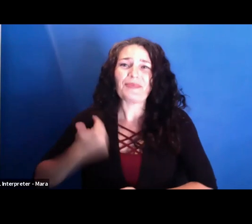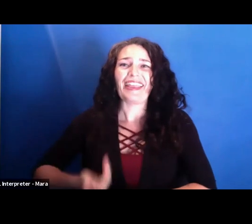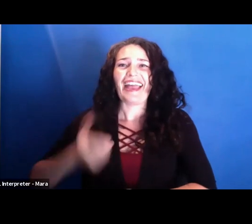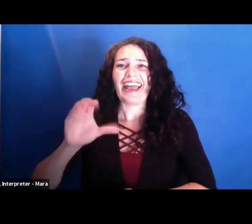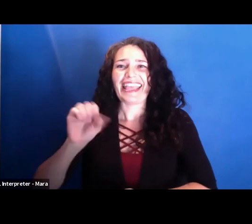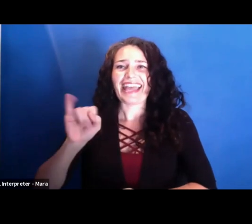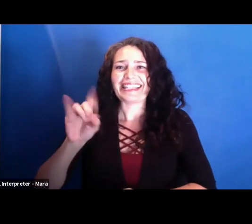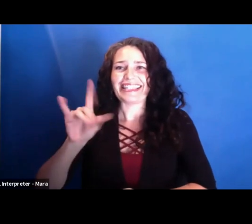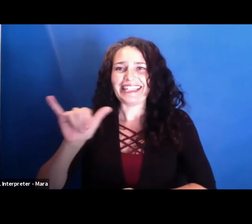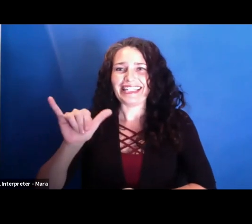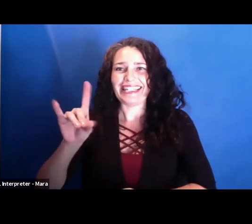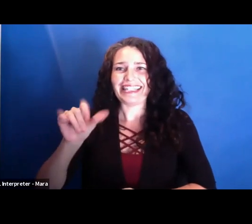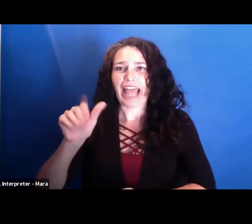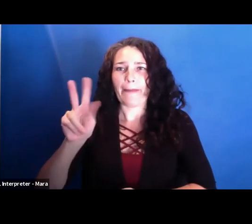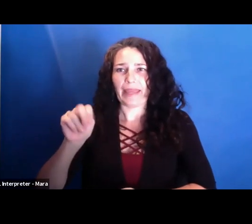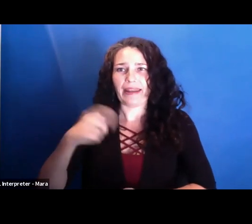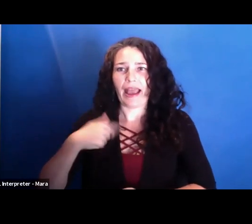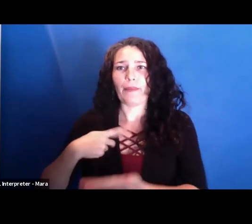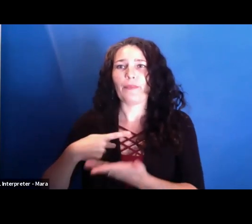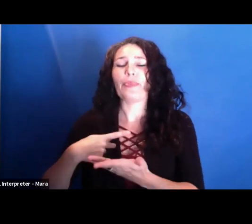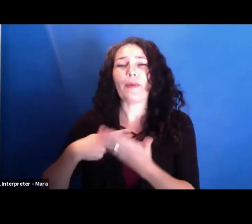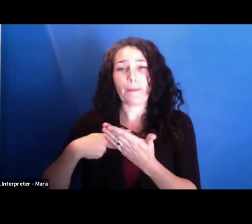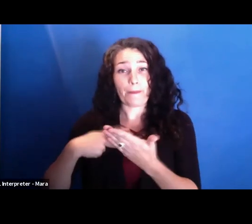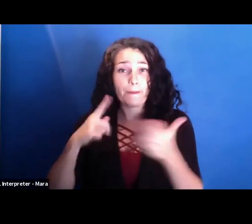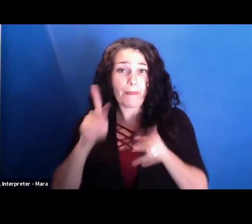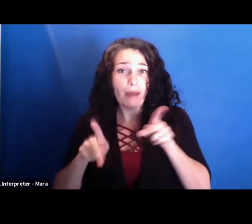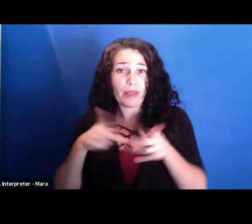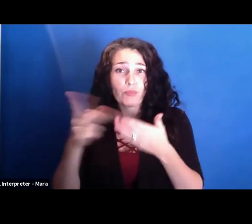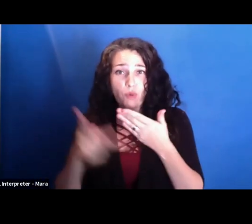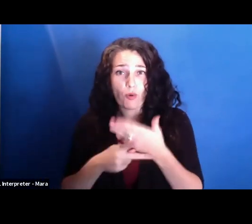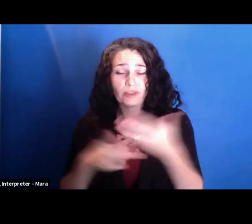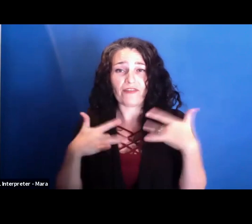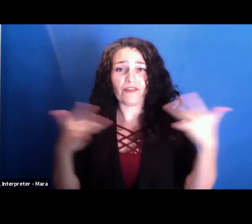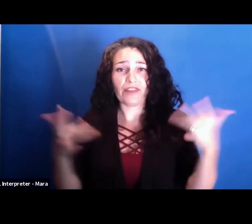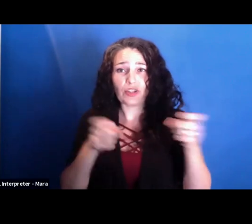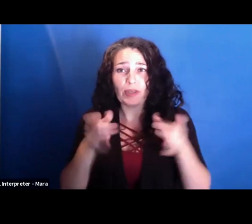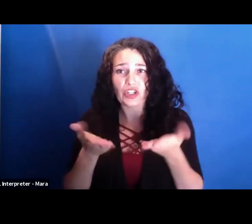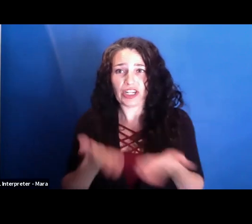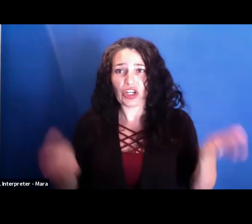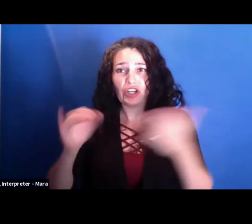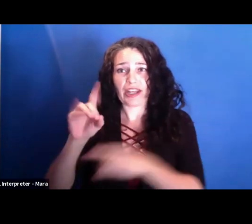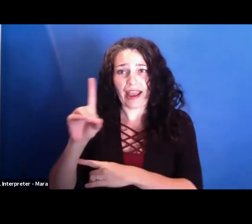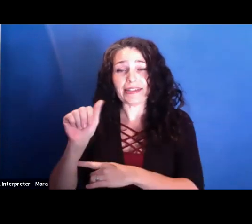I am the Public Programs and Events Manager here at the International Documentary Association.